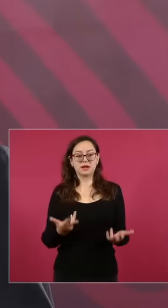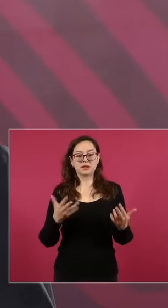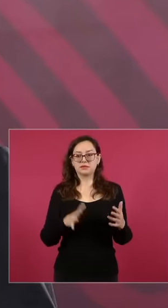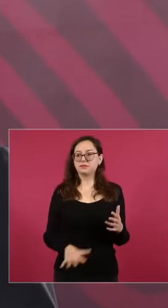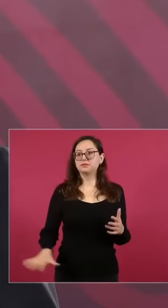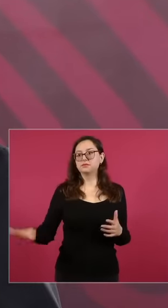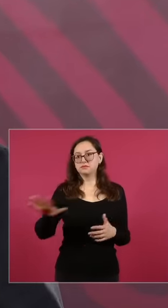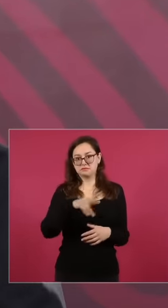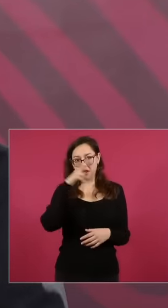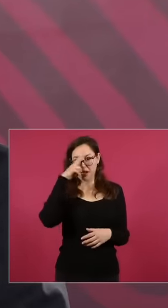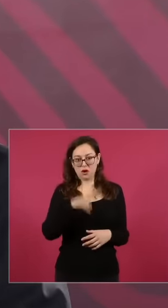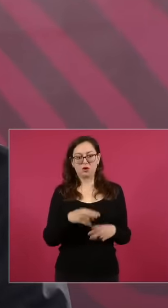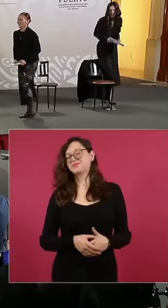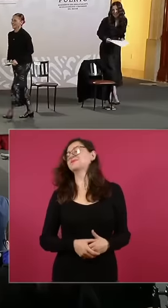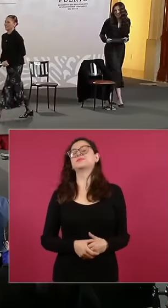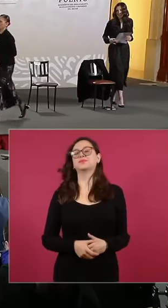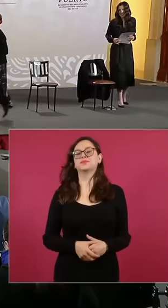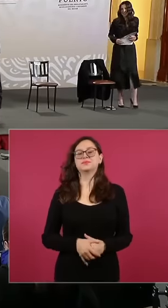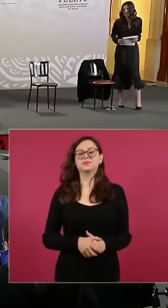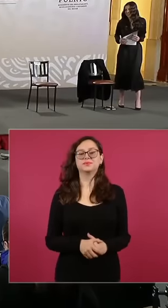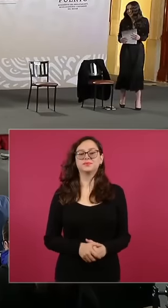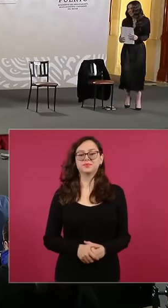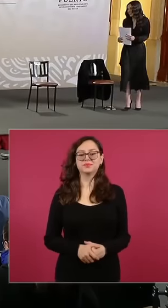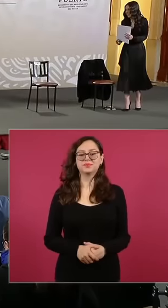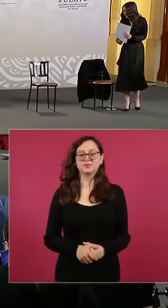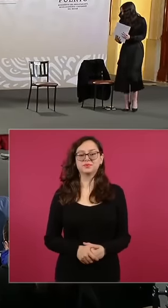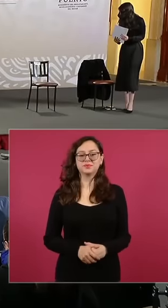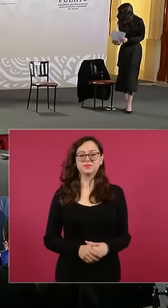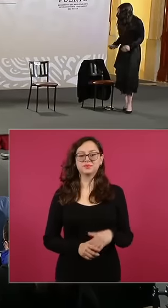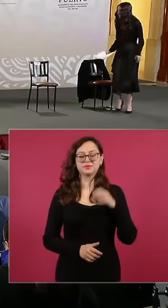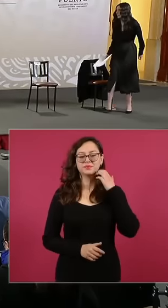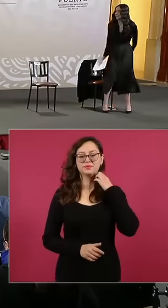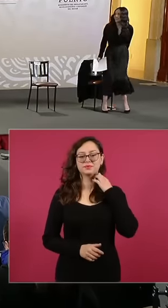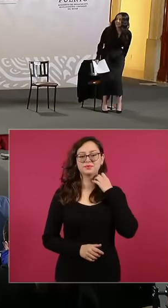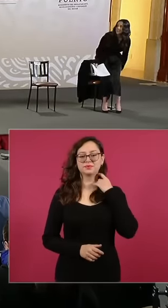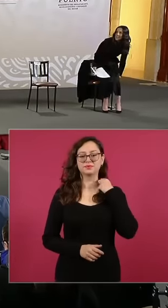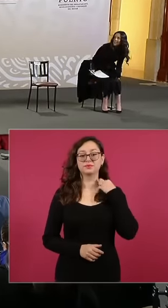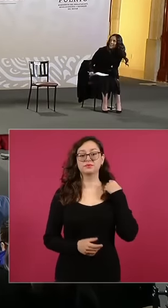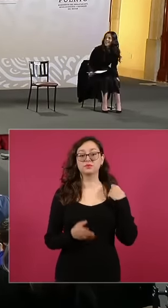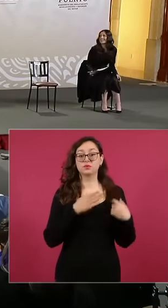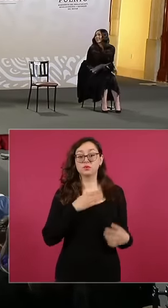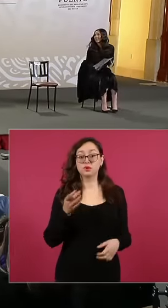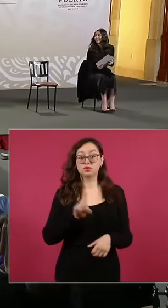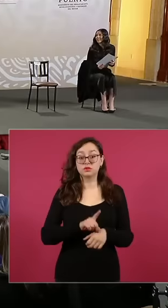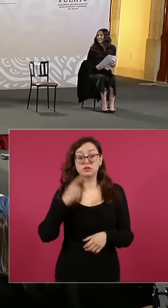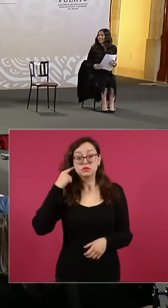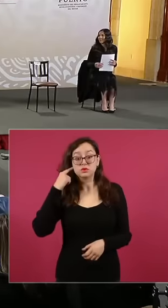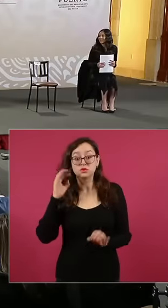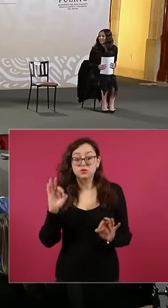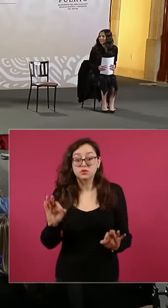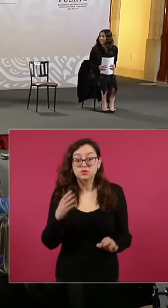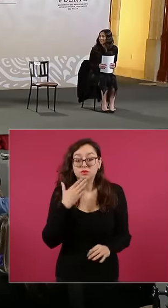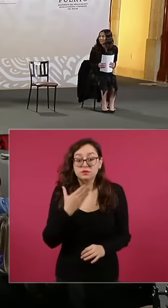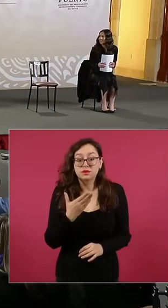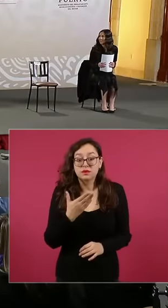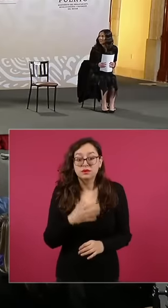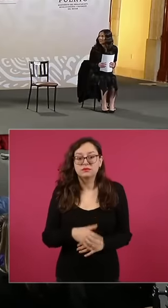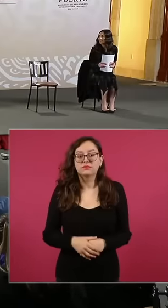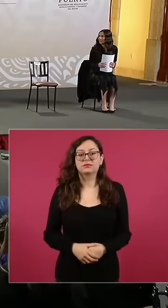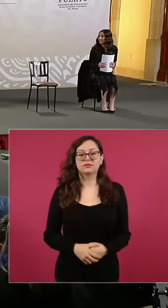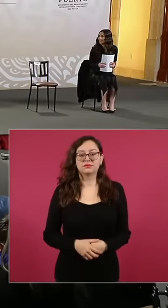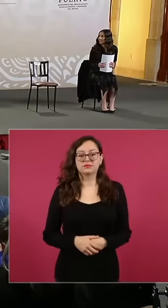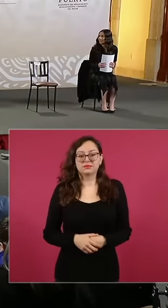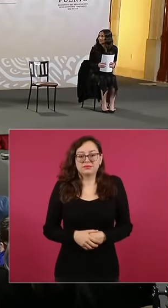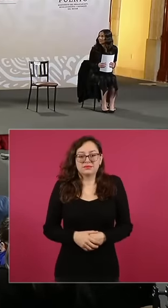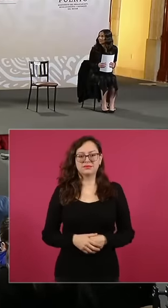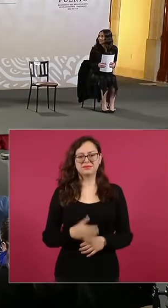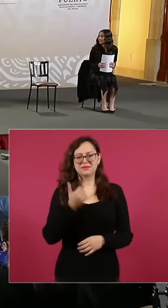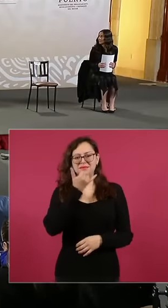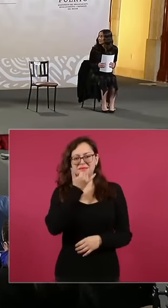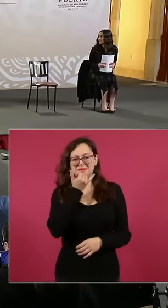of Mexico. Good morning, it sounds good. I am sorry that you are back there, yes,